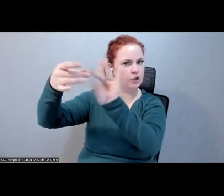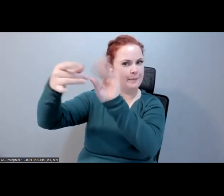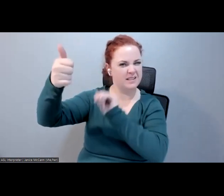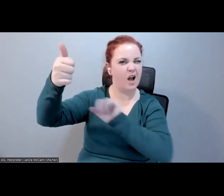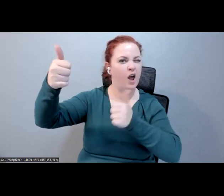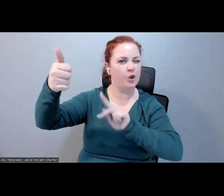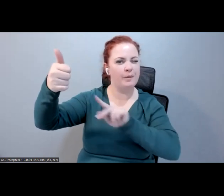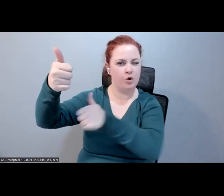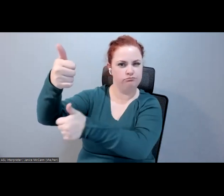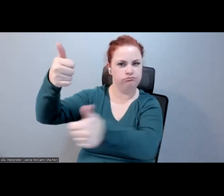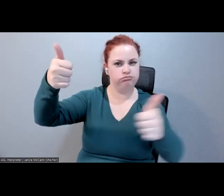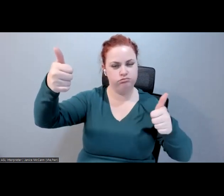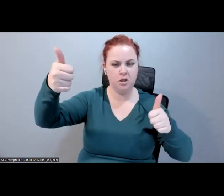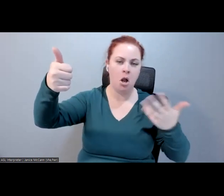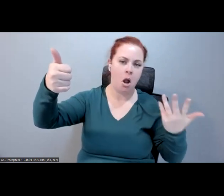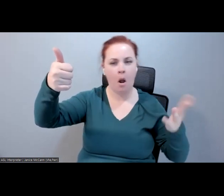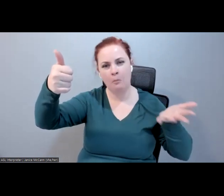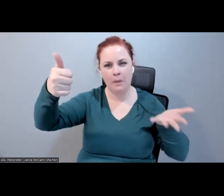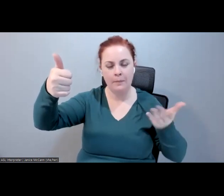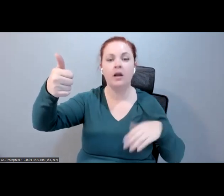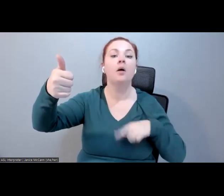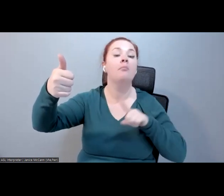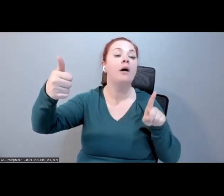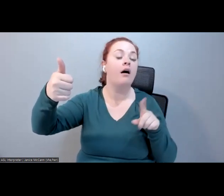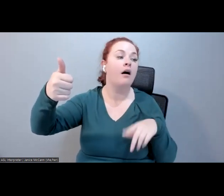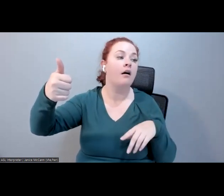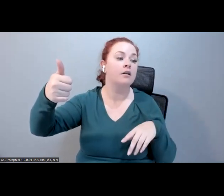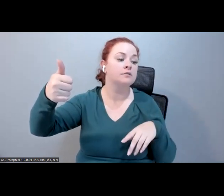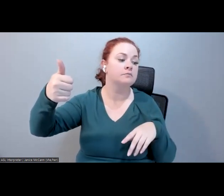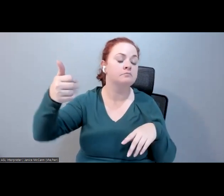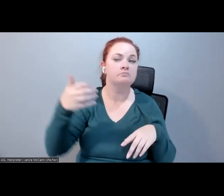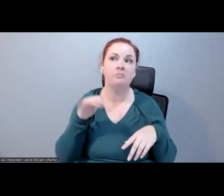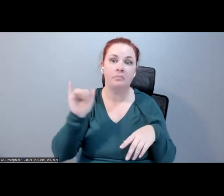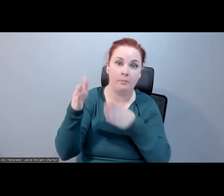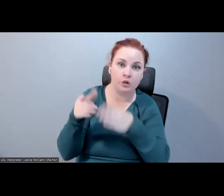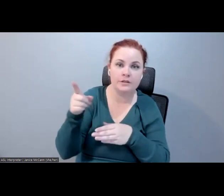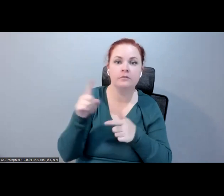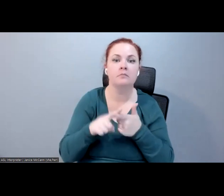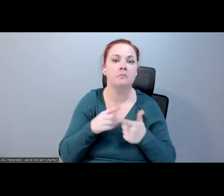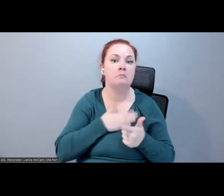can say, well, I also have my direct friends that I came to